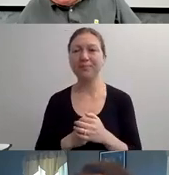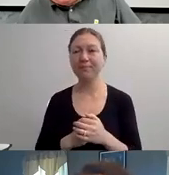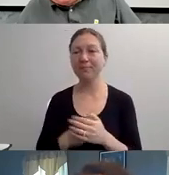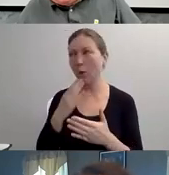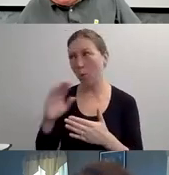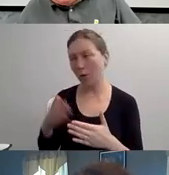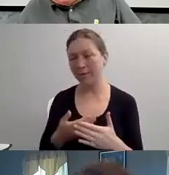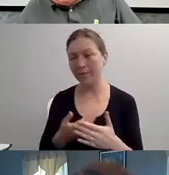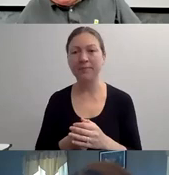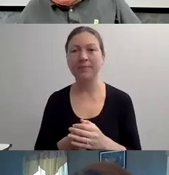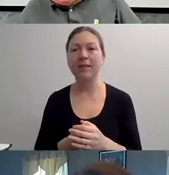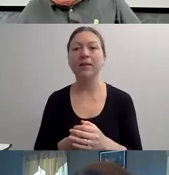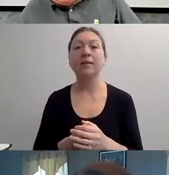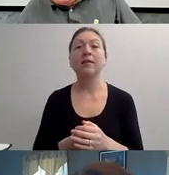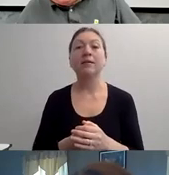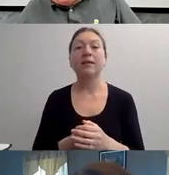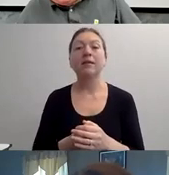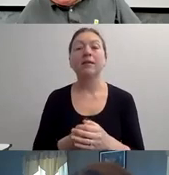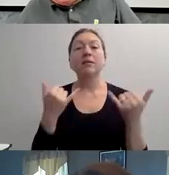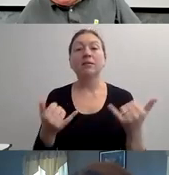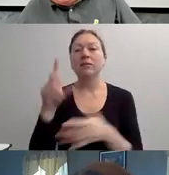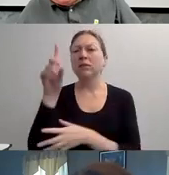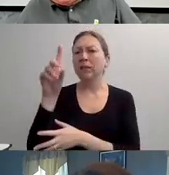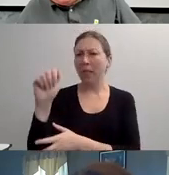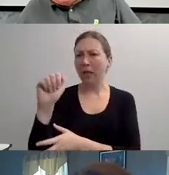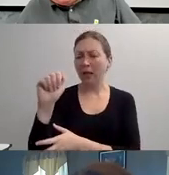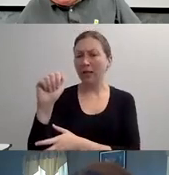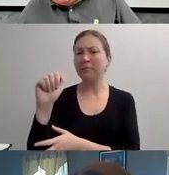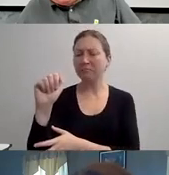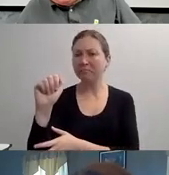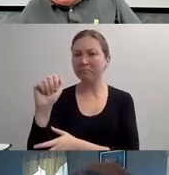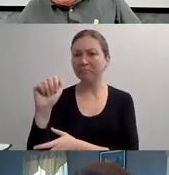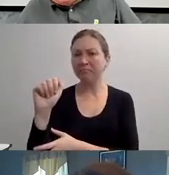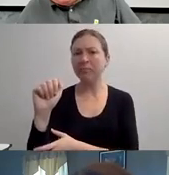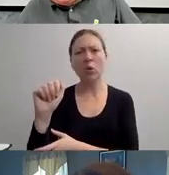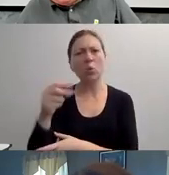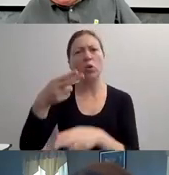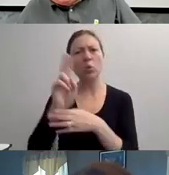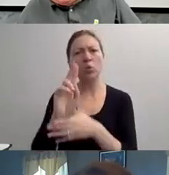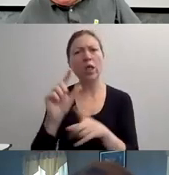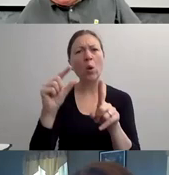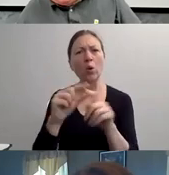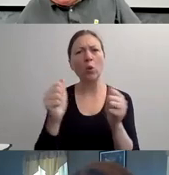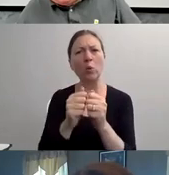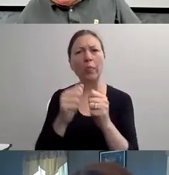SO WE'RE GOING TO START OFF BY TALKING ABOUT SOME -- LAY SOME FOUNDATIONAL INFORMATION